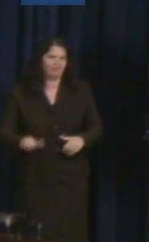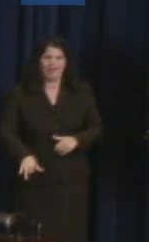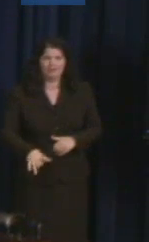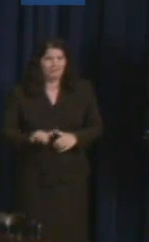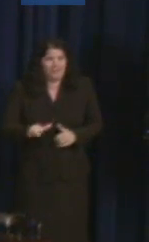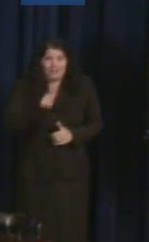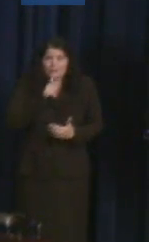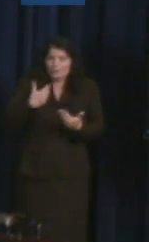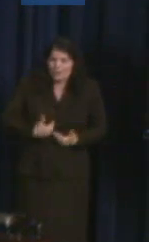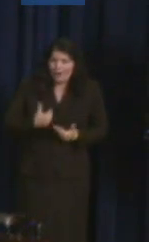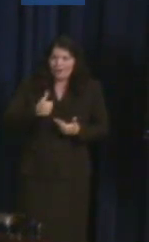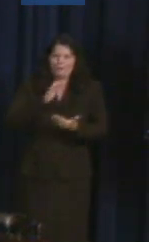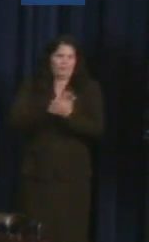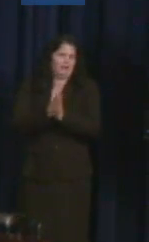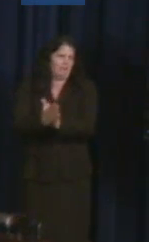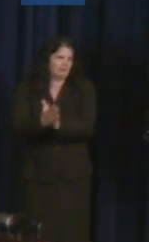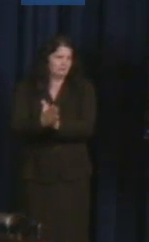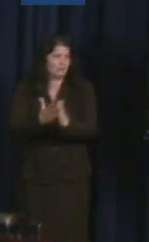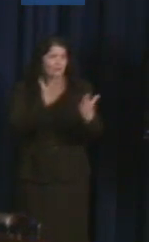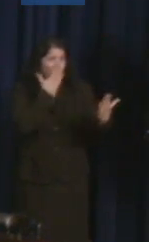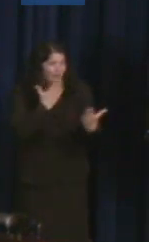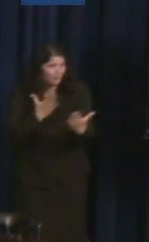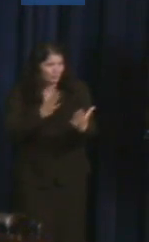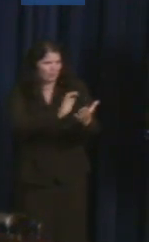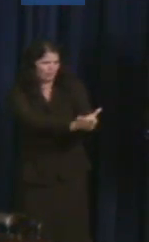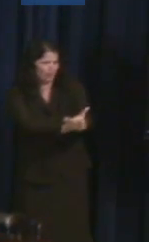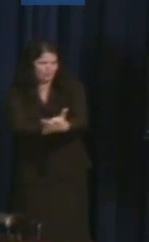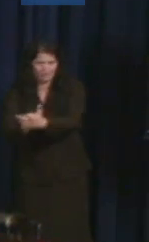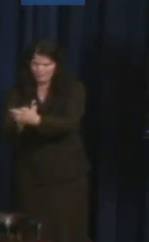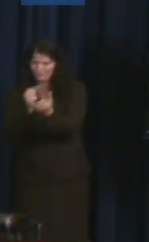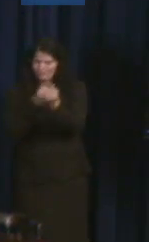of Change for your hard work and for you inspiration. Thank you all very much for the work ahead.